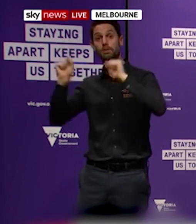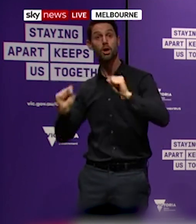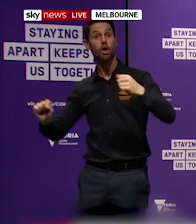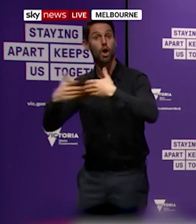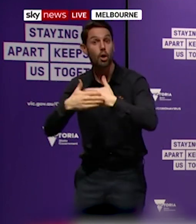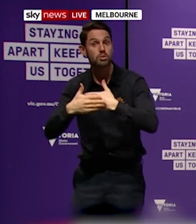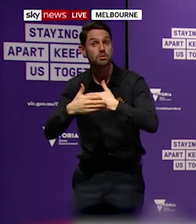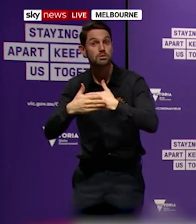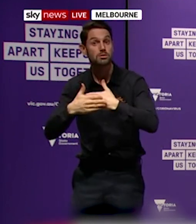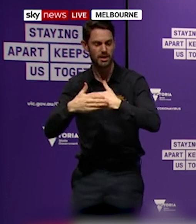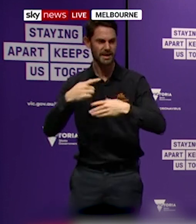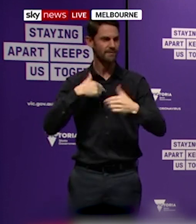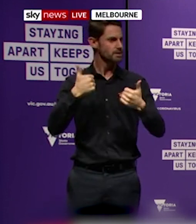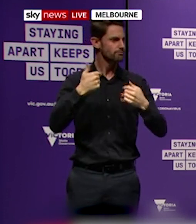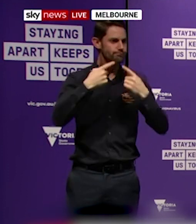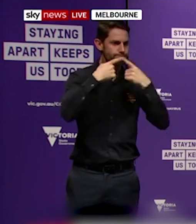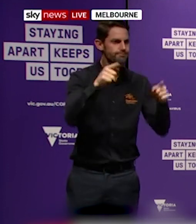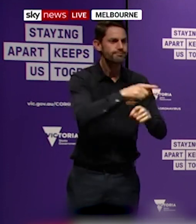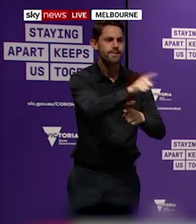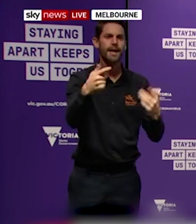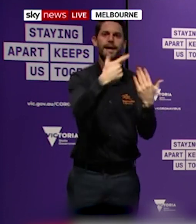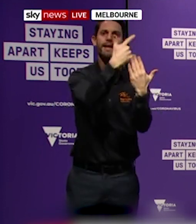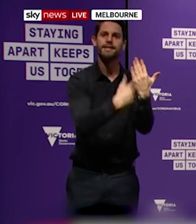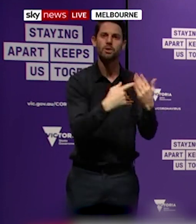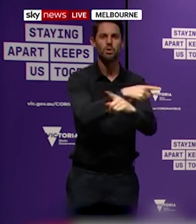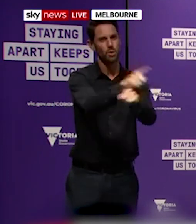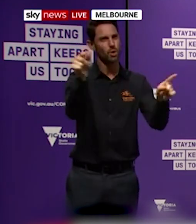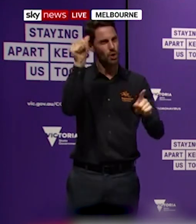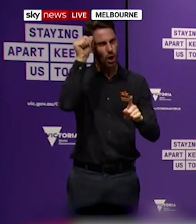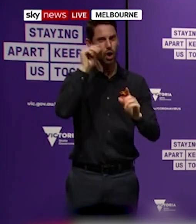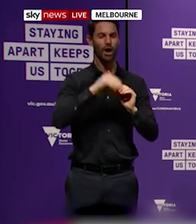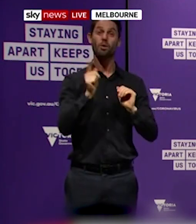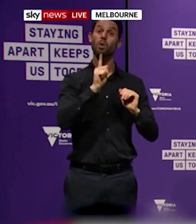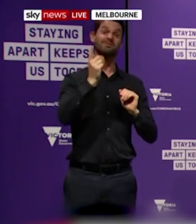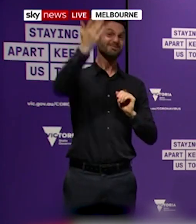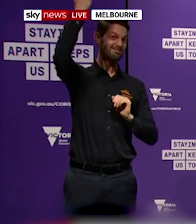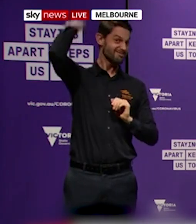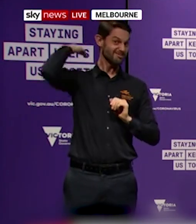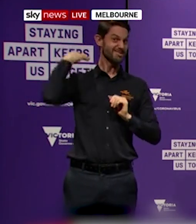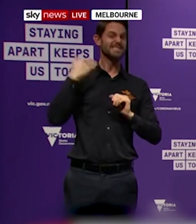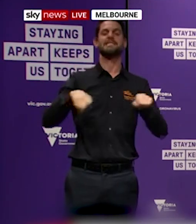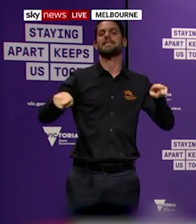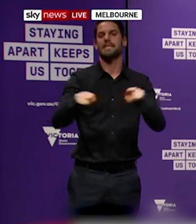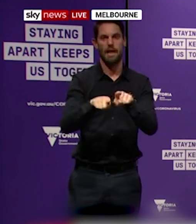I think you may already have that, but people are well acquainted with the nature of those restrictions. They will again have to go to those